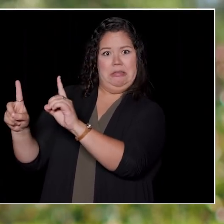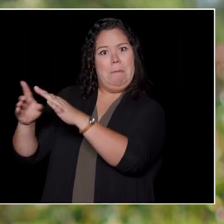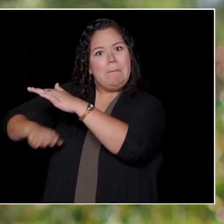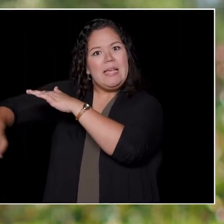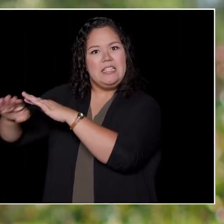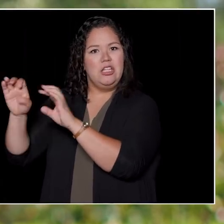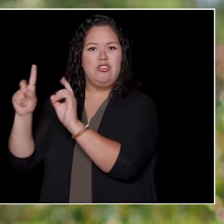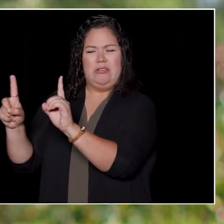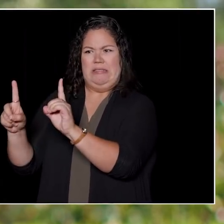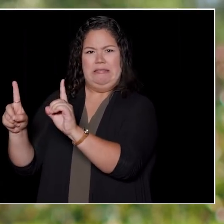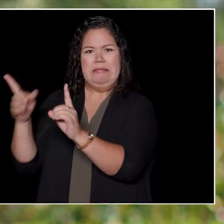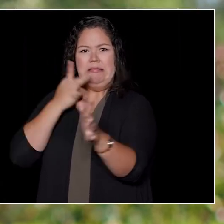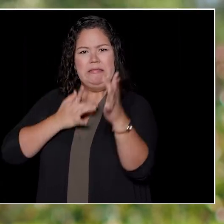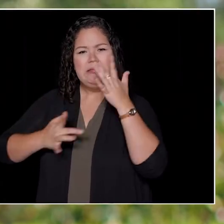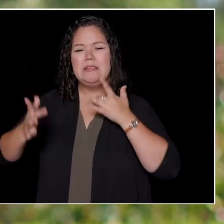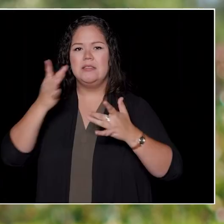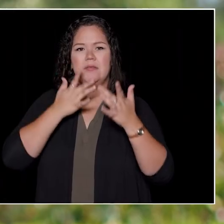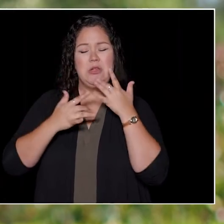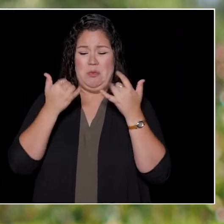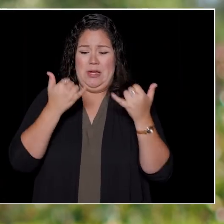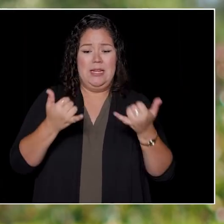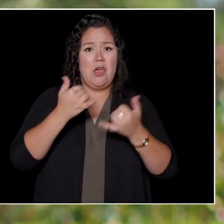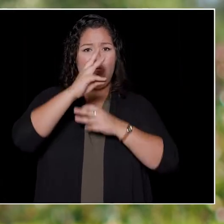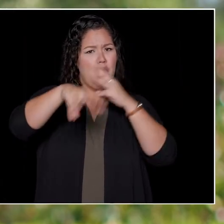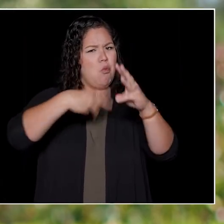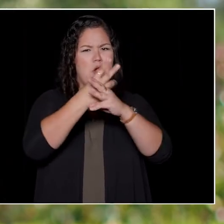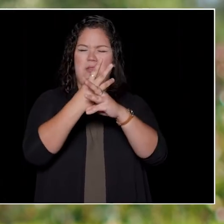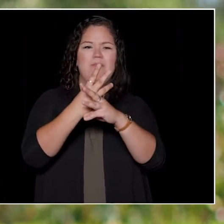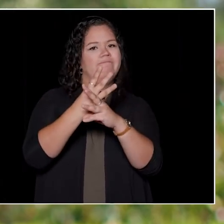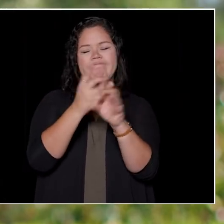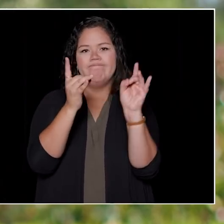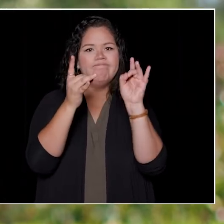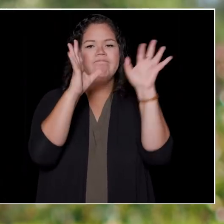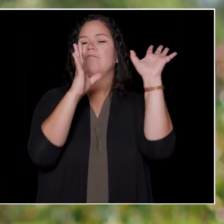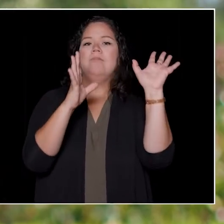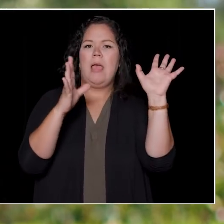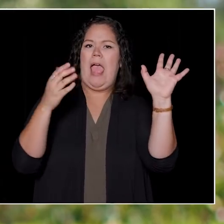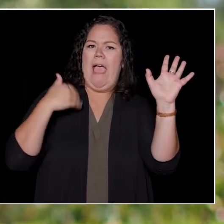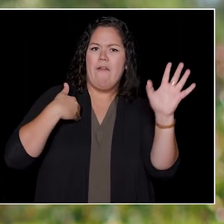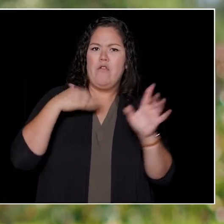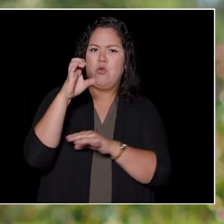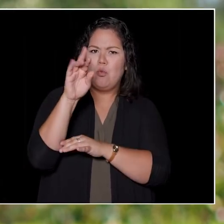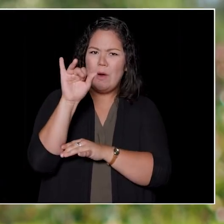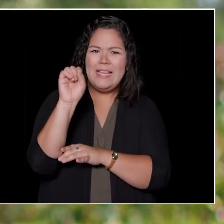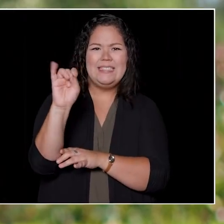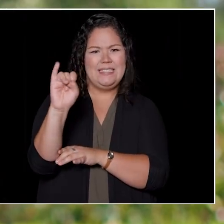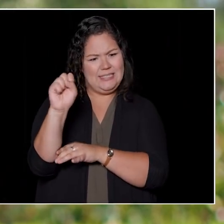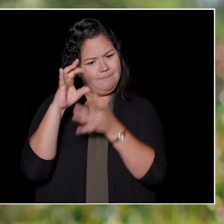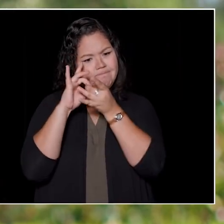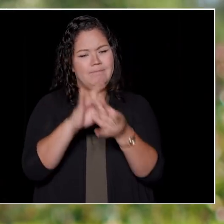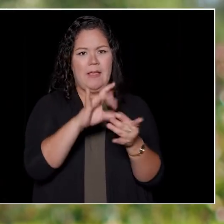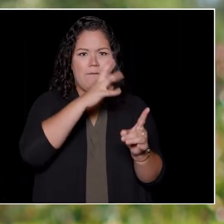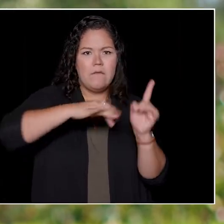Our planet faces a climate crisis created at our own hands, by our own doing.